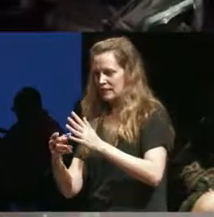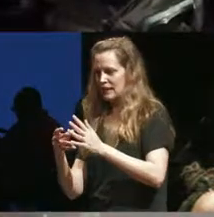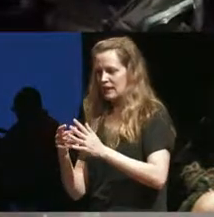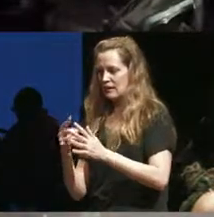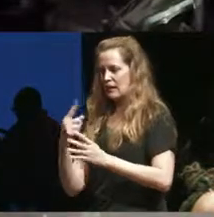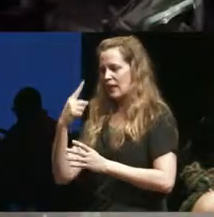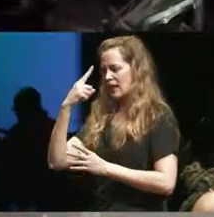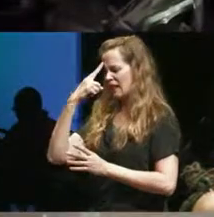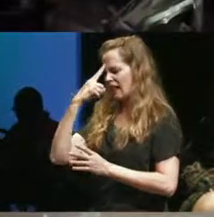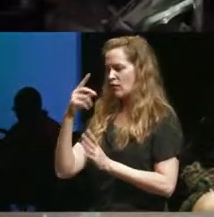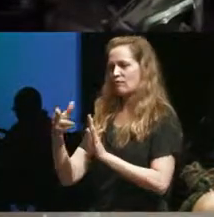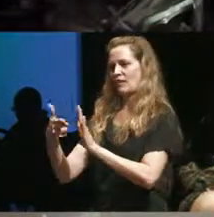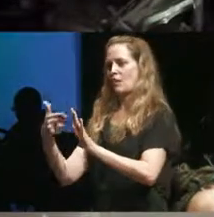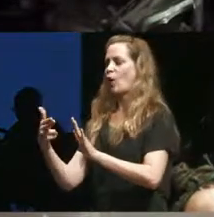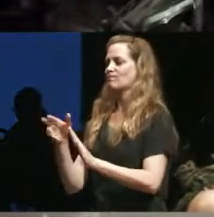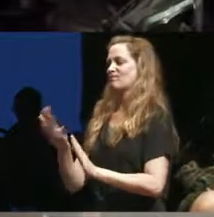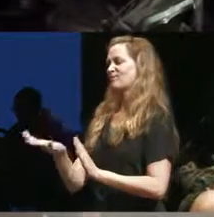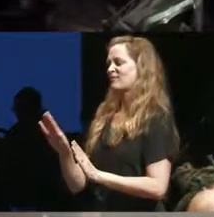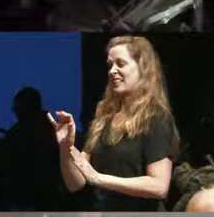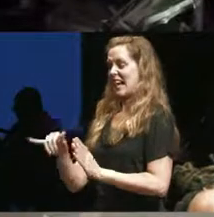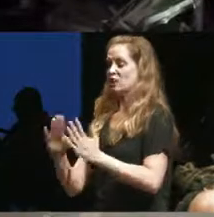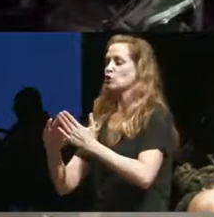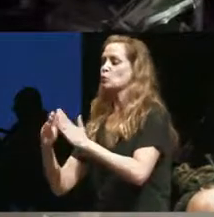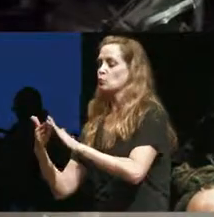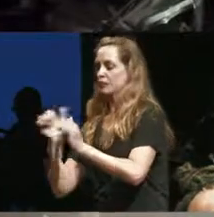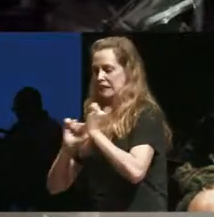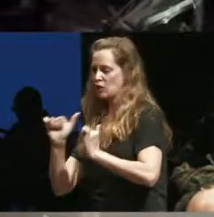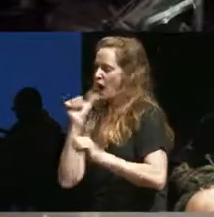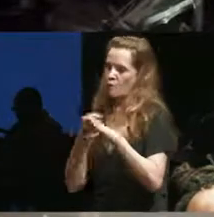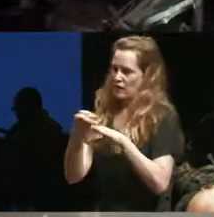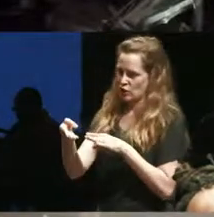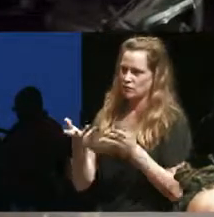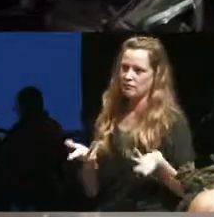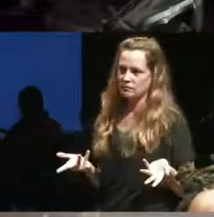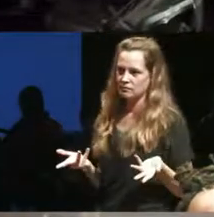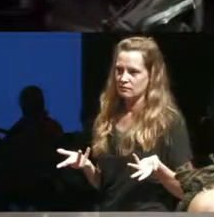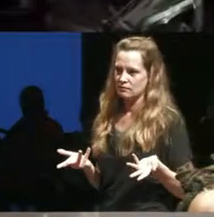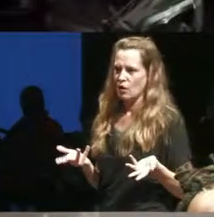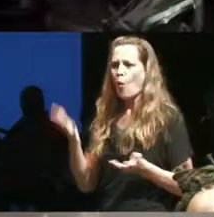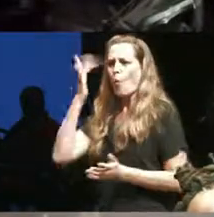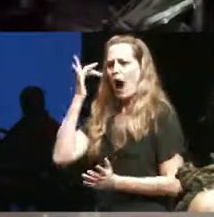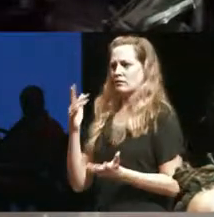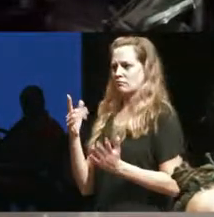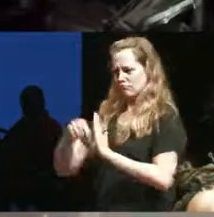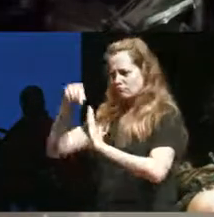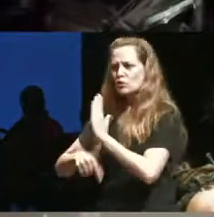community theater or not professional why don't we get to the root of that why